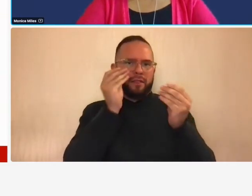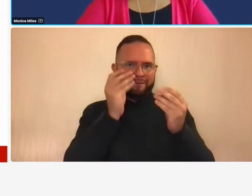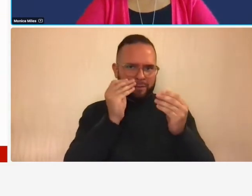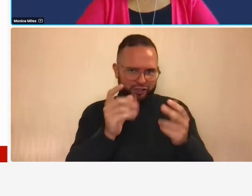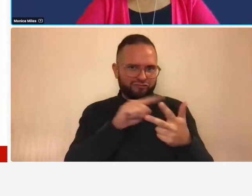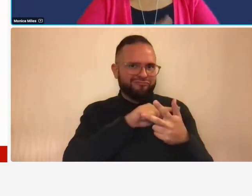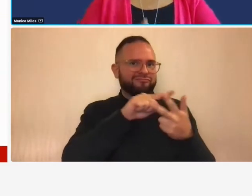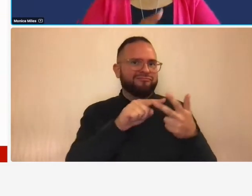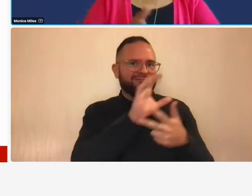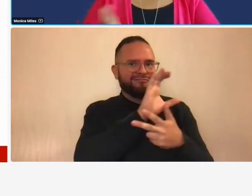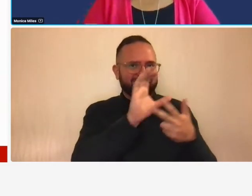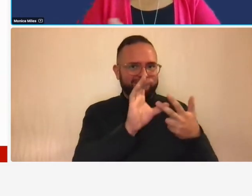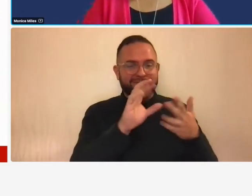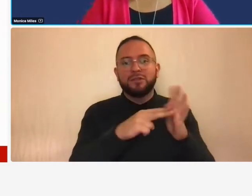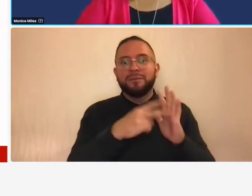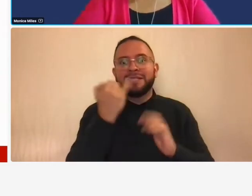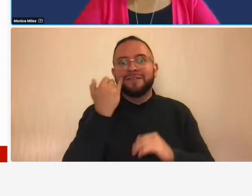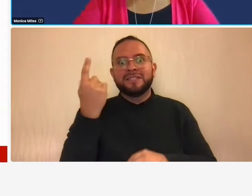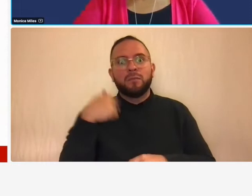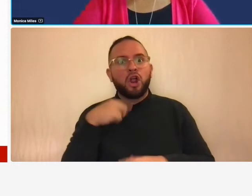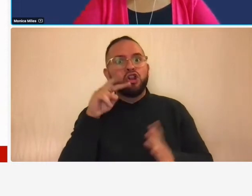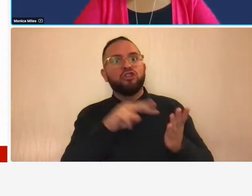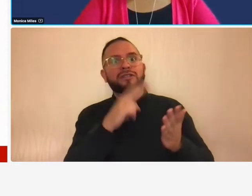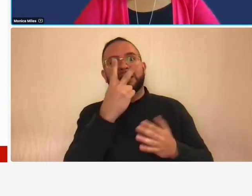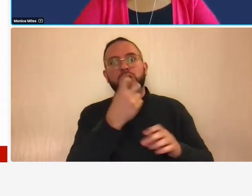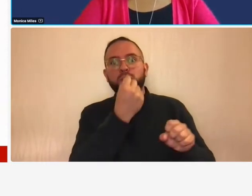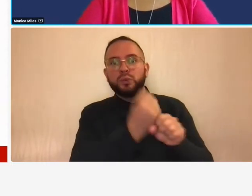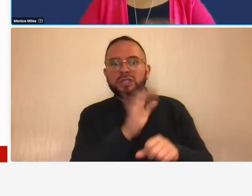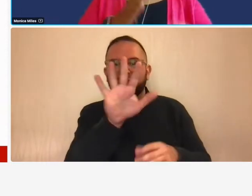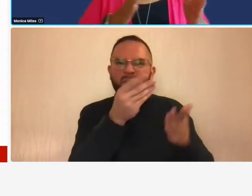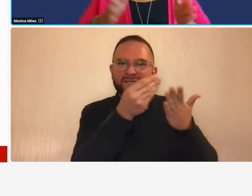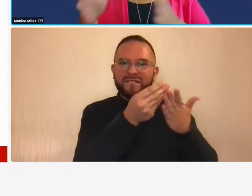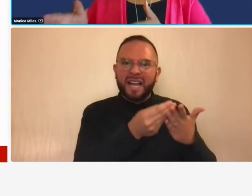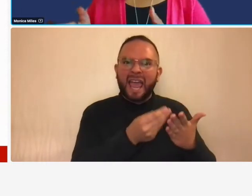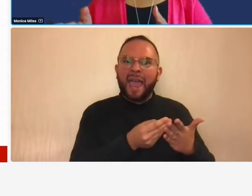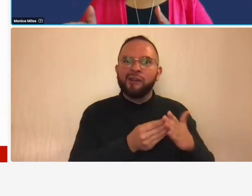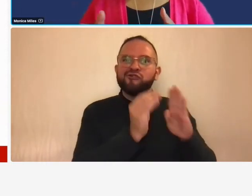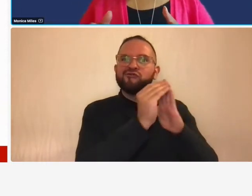to look at two years of your financial statements they should know that each of those two years were